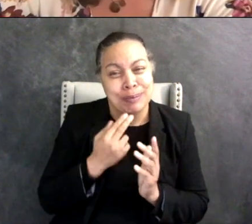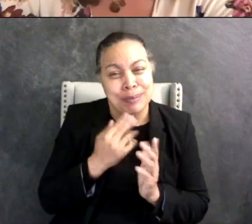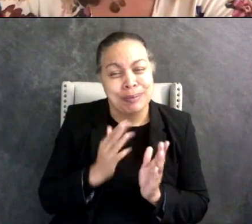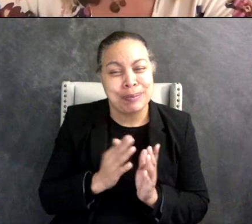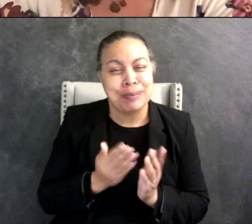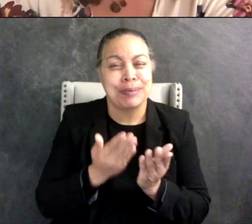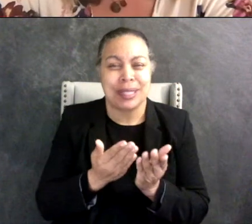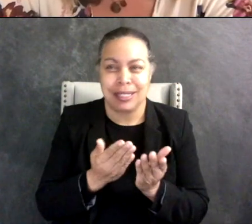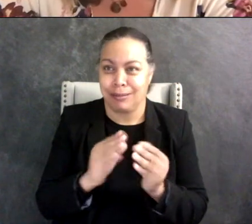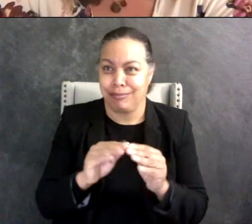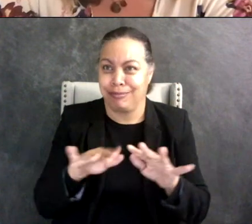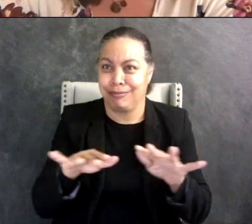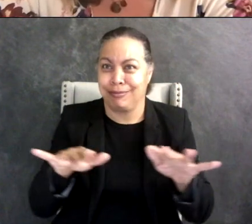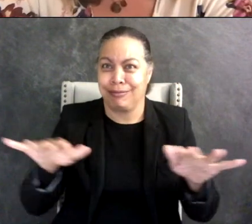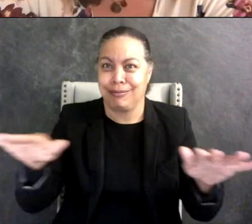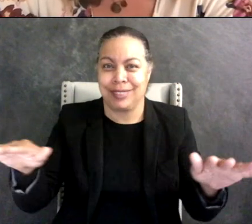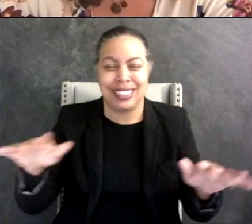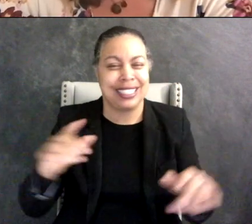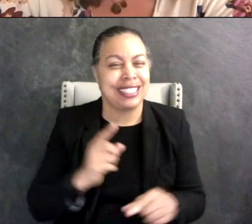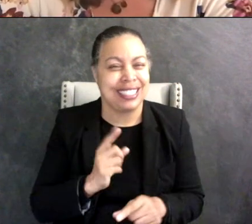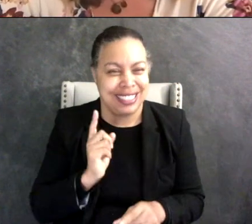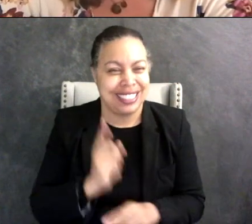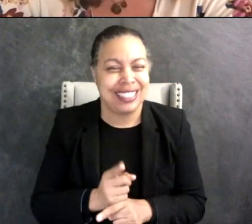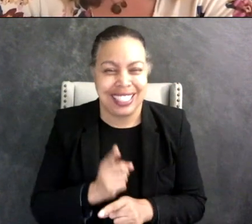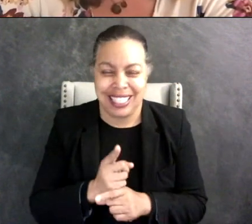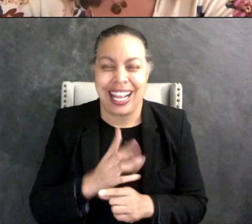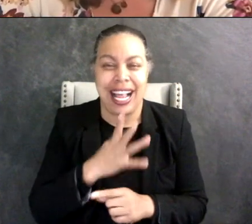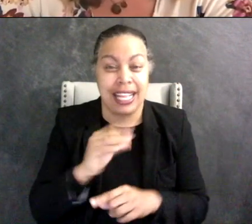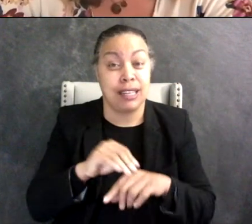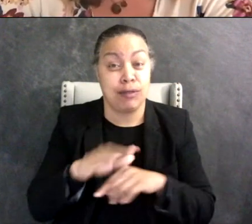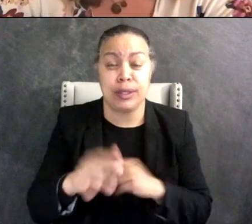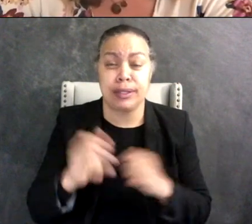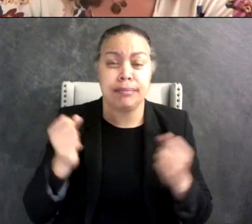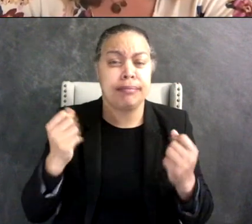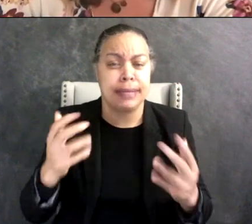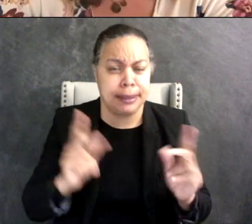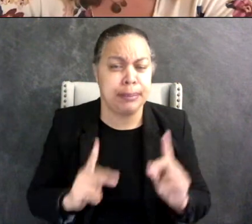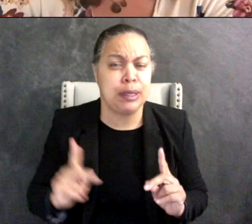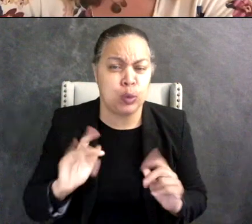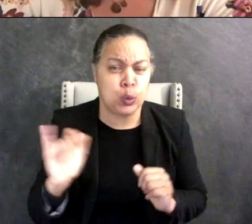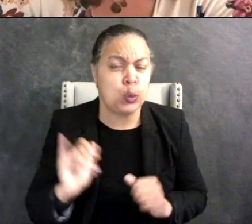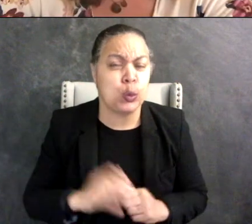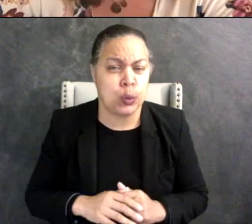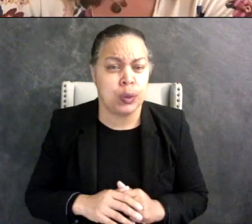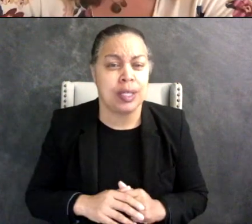there a lot of places. Lei has really influenced a lot of people with the neurodiversity libraries.